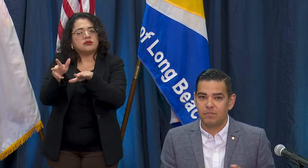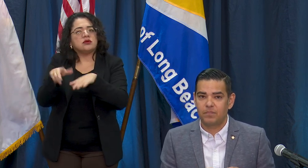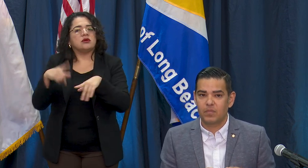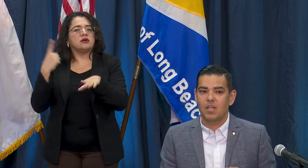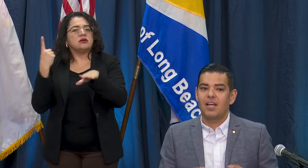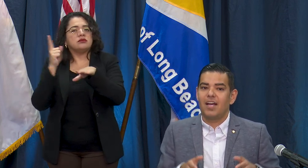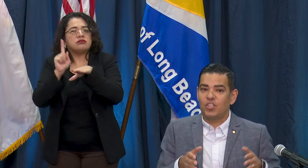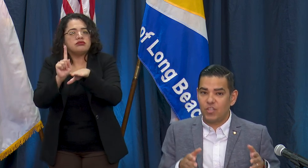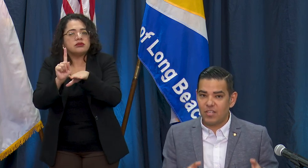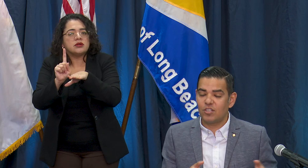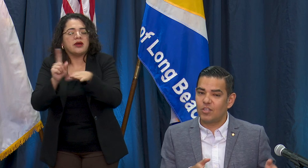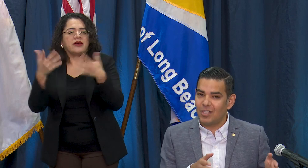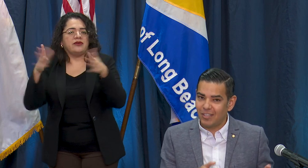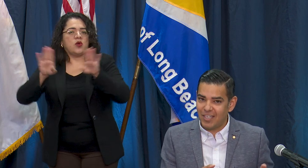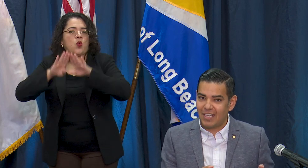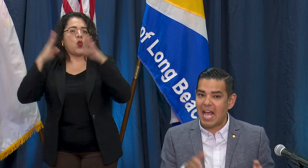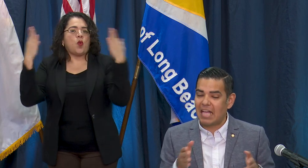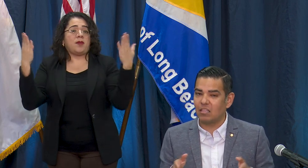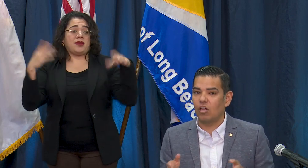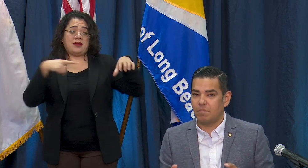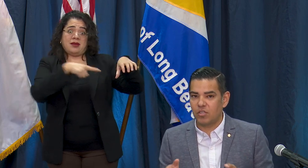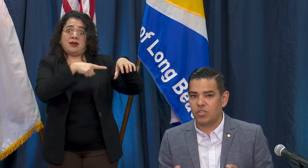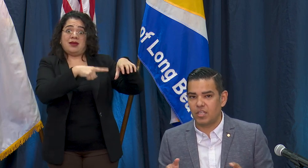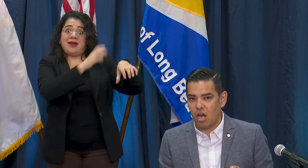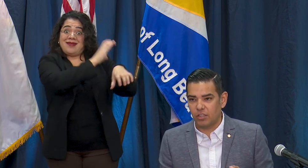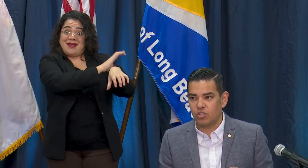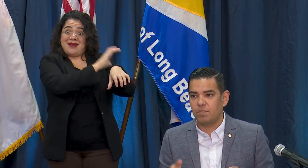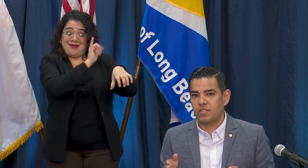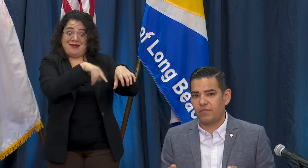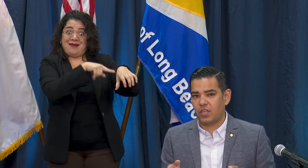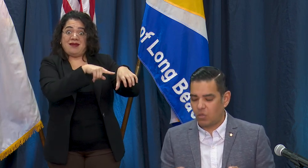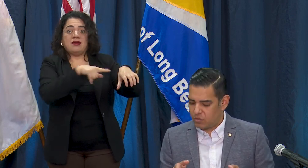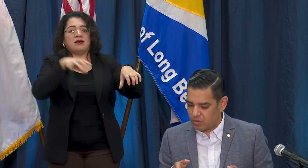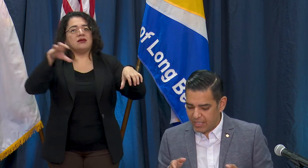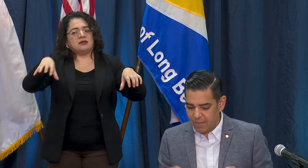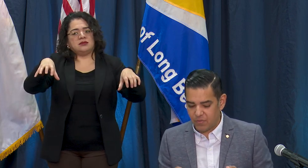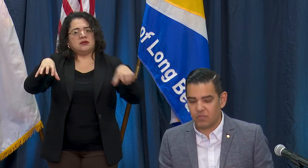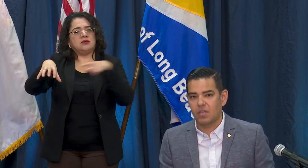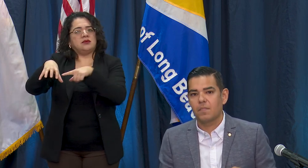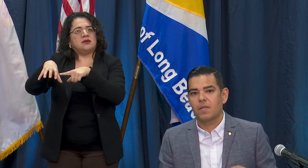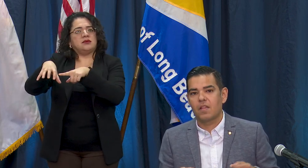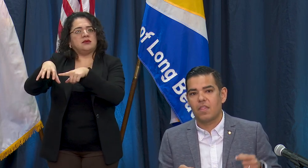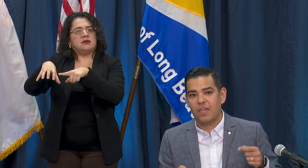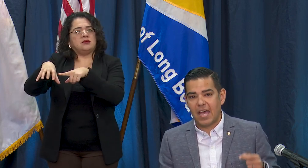adjacent to the clinic at the Long Beach City College Pacific Coast campus. That